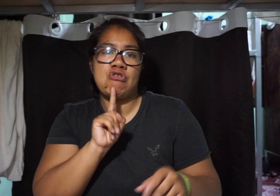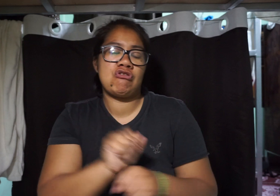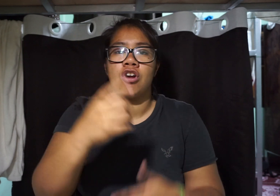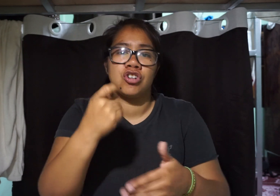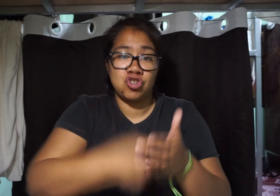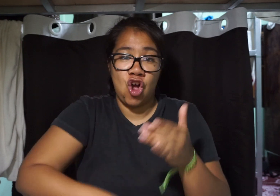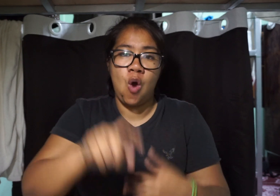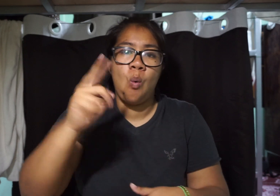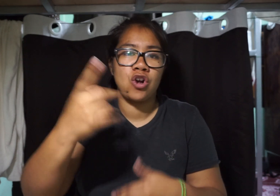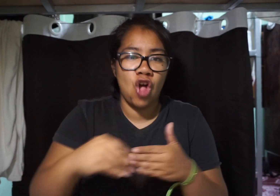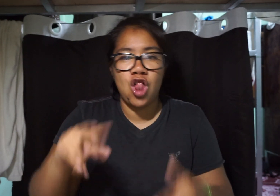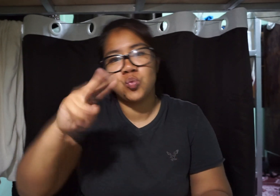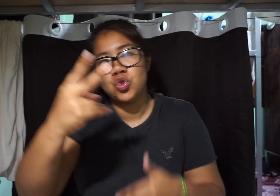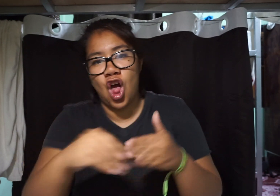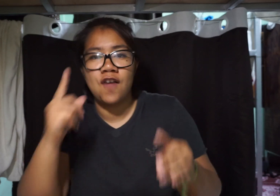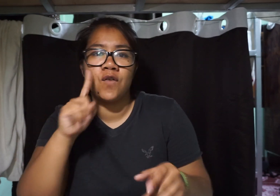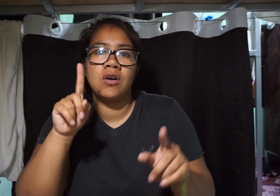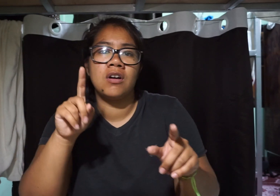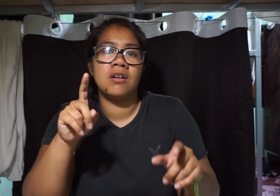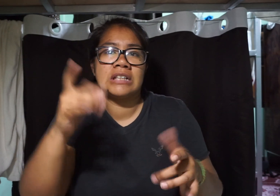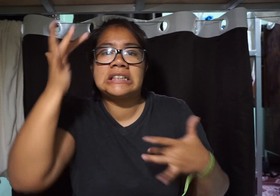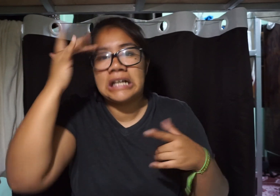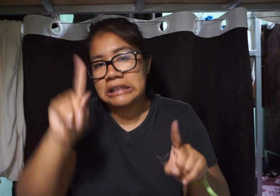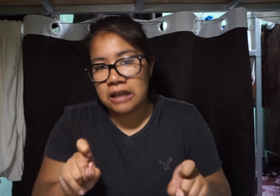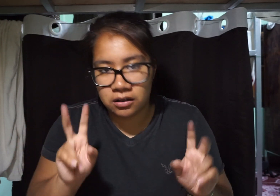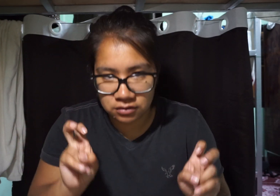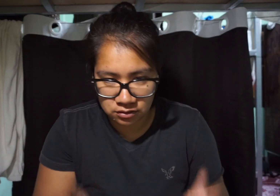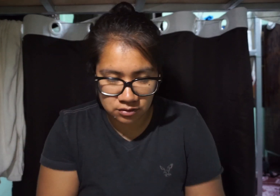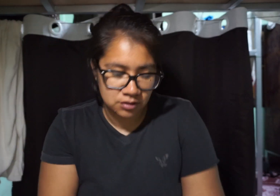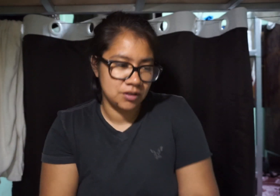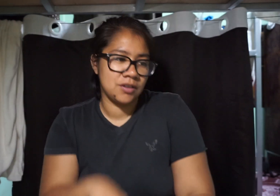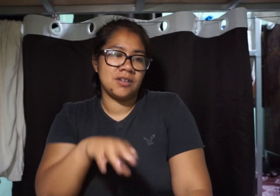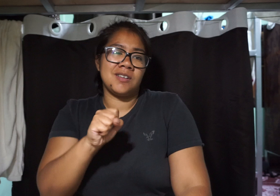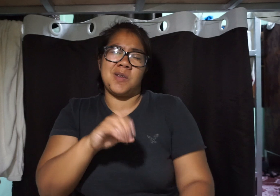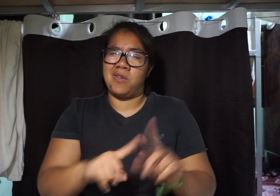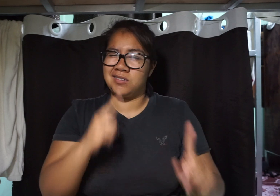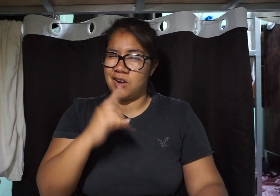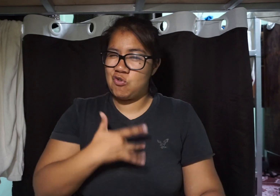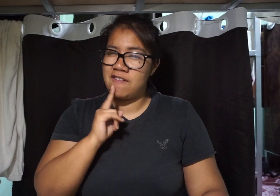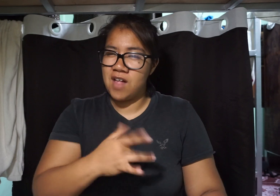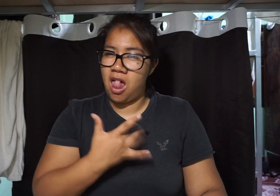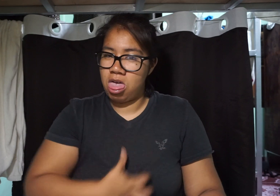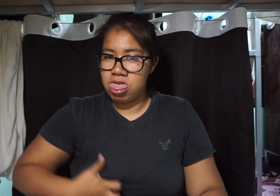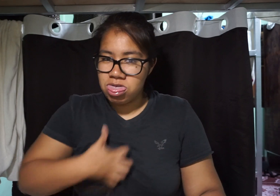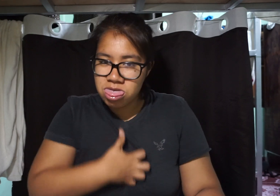Really, they just want to charge you $1-$2 to take their "sickness test" So I felt really disguested